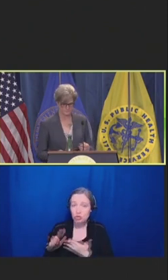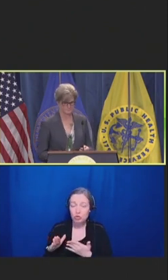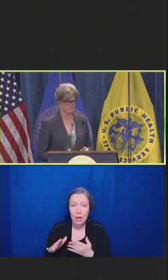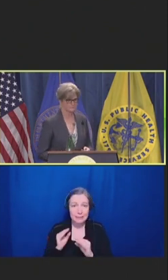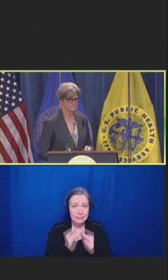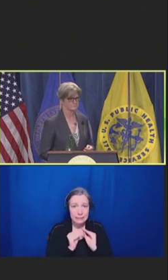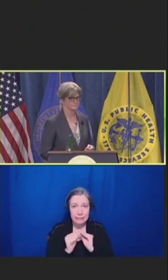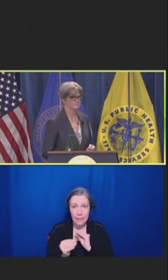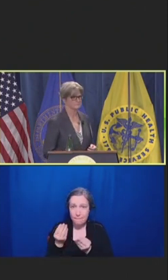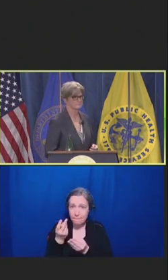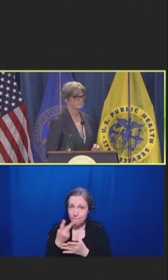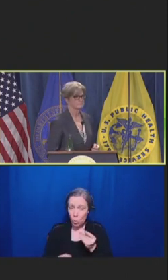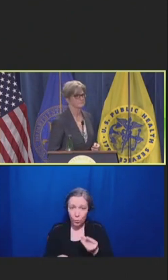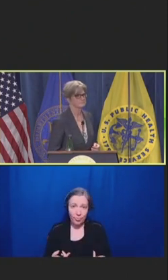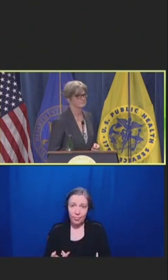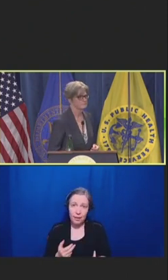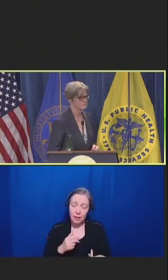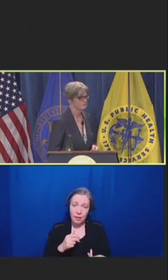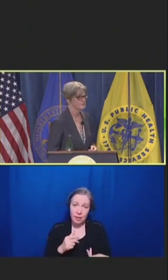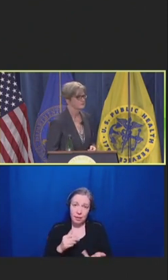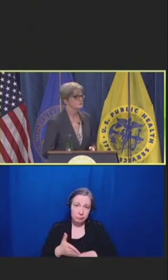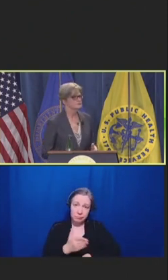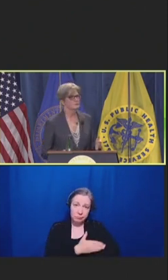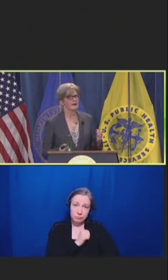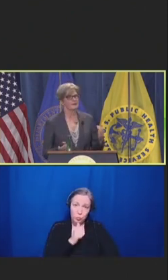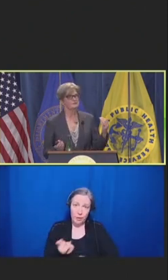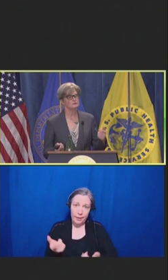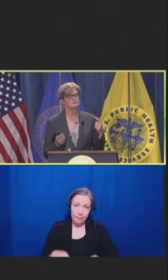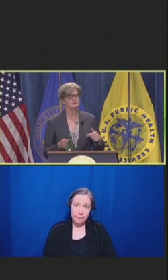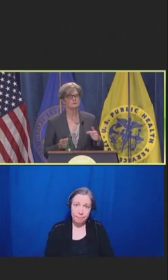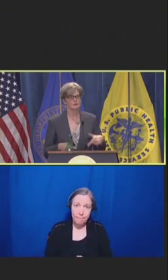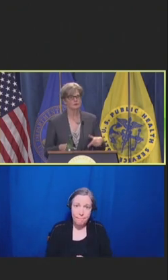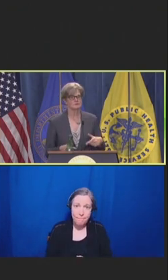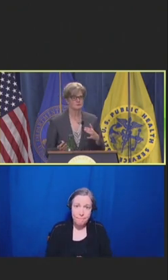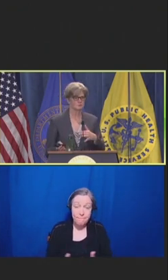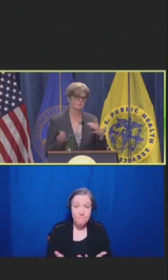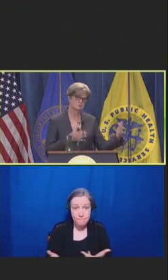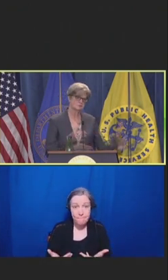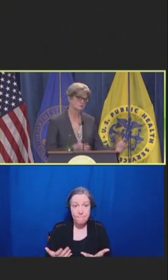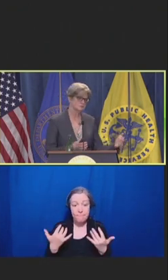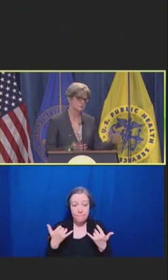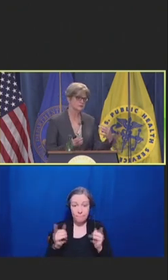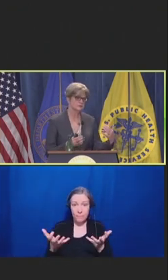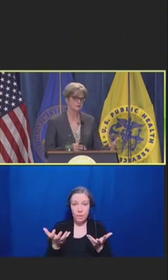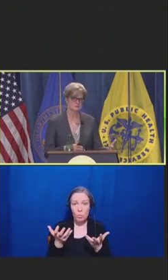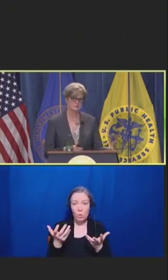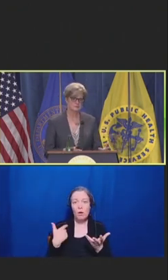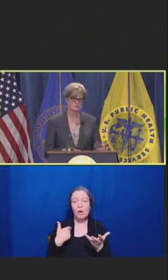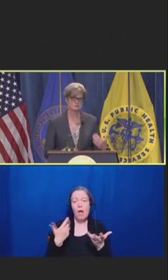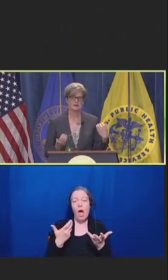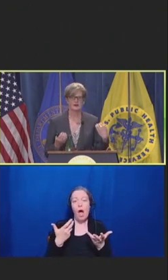Wendy Dean: So, I do still want us -- you know, as we shift to thinking about solutions,